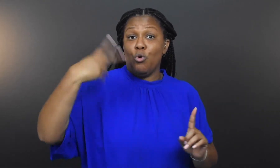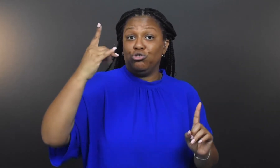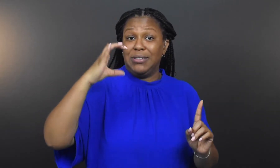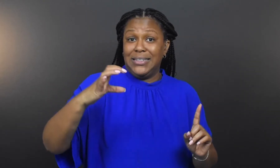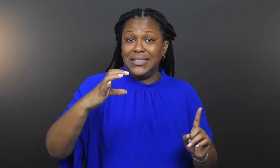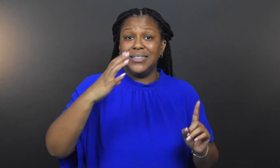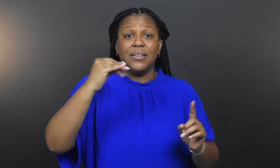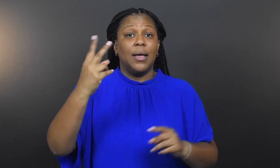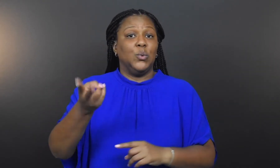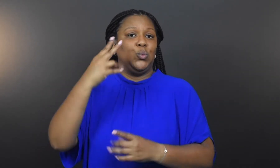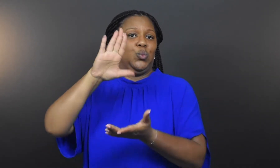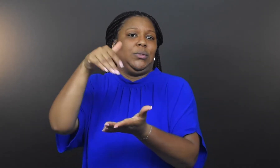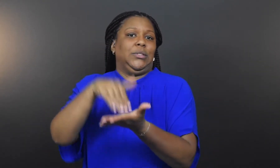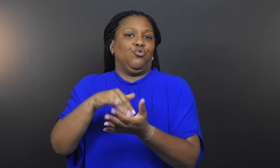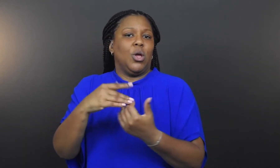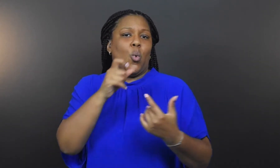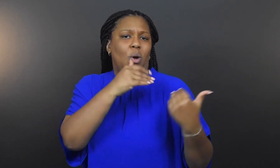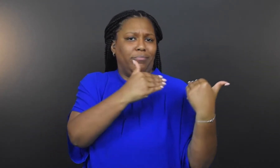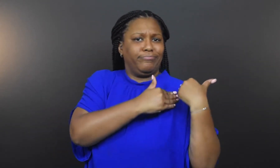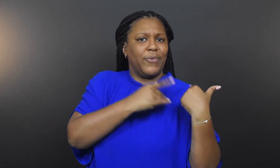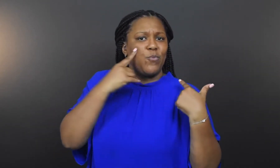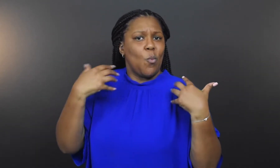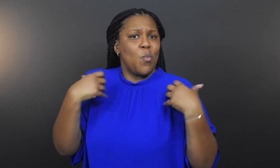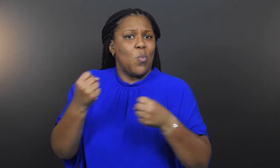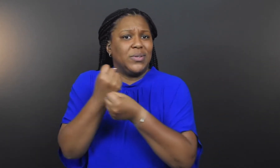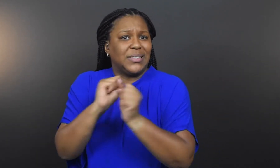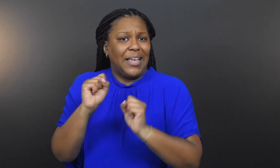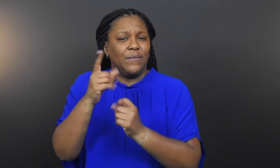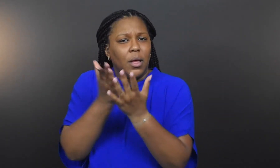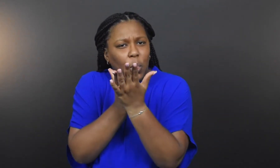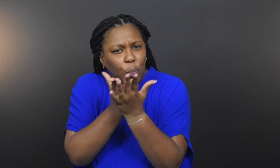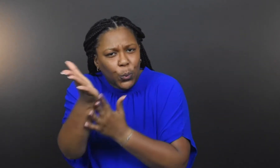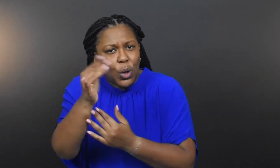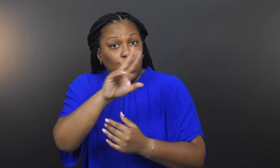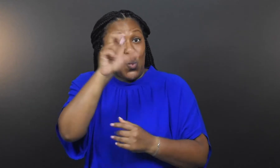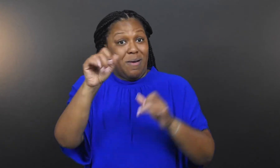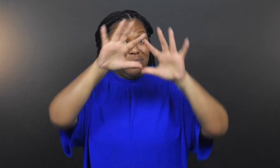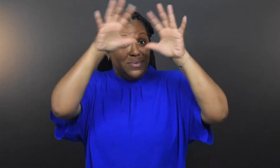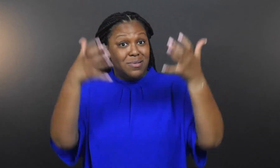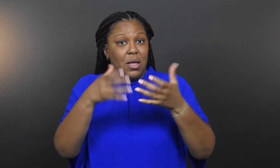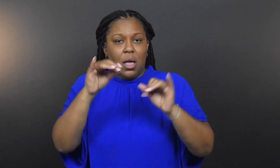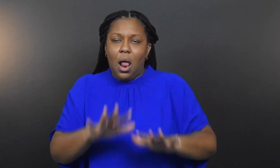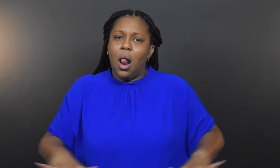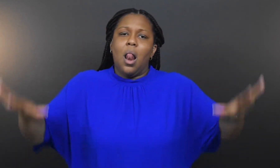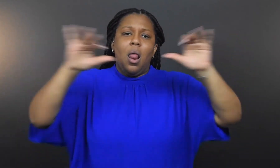Washington, DC, the two centers are responsible for health and safety throughout the United States and across the globe.